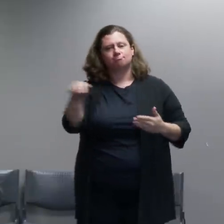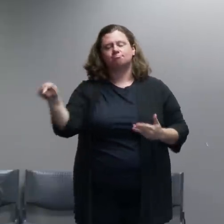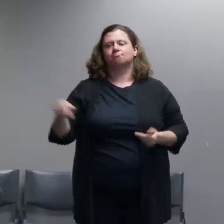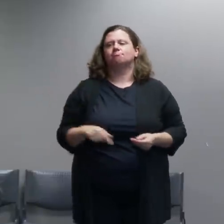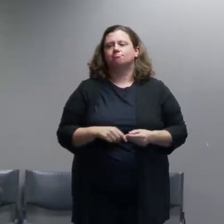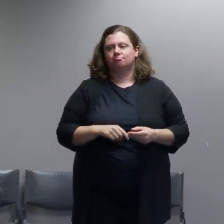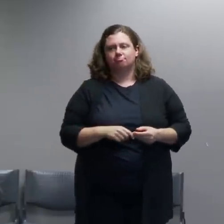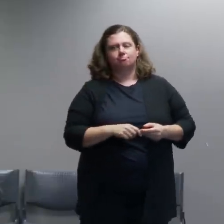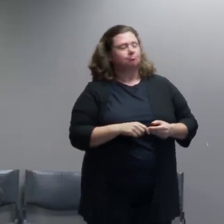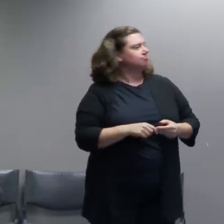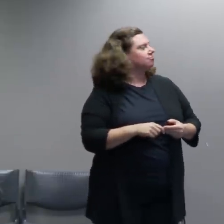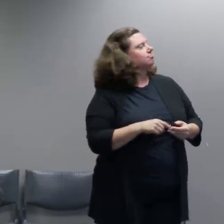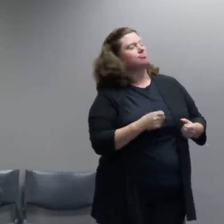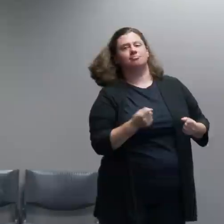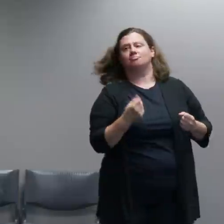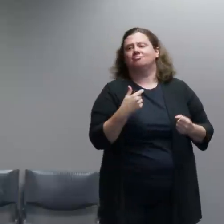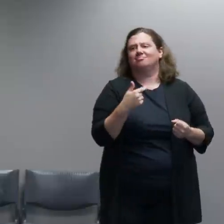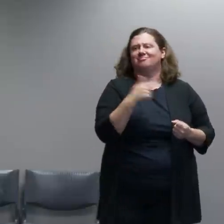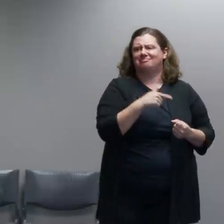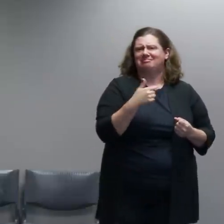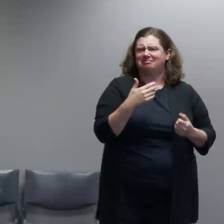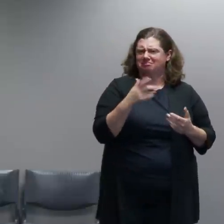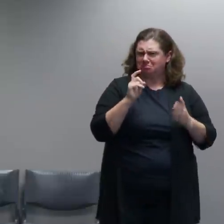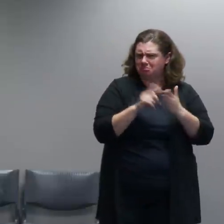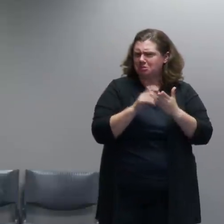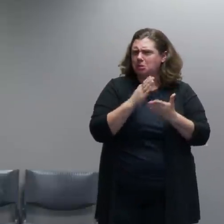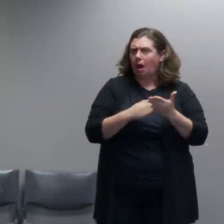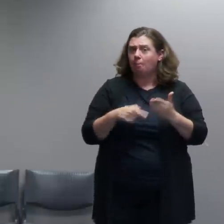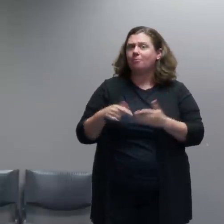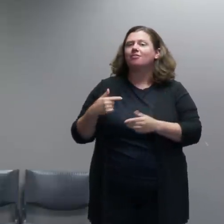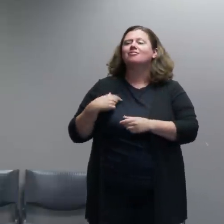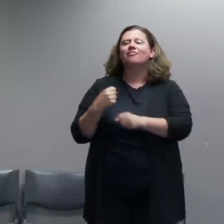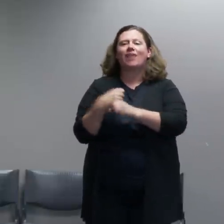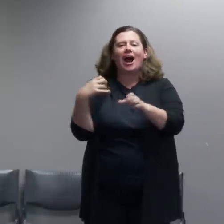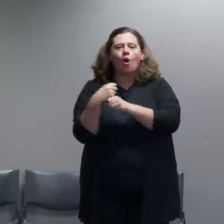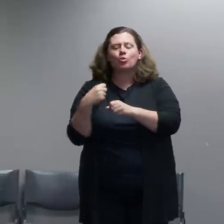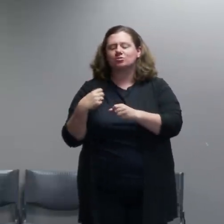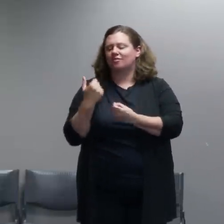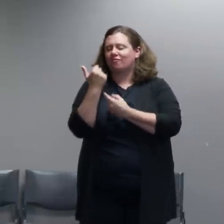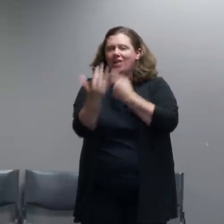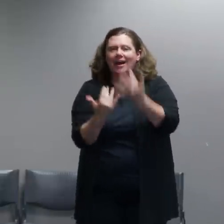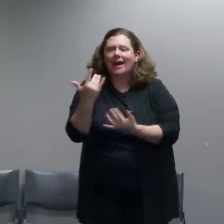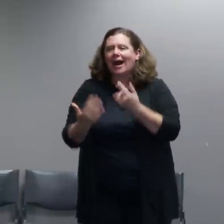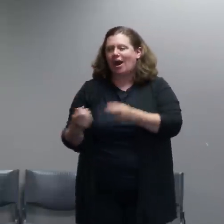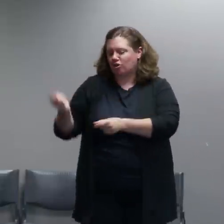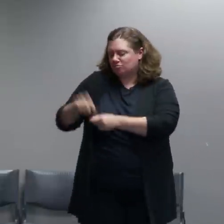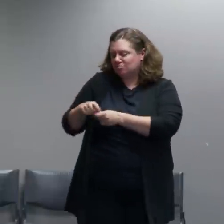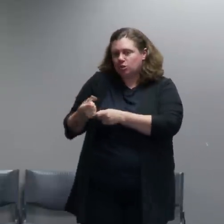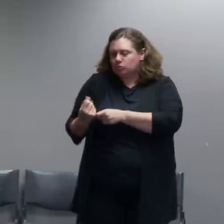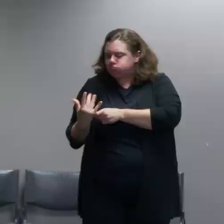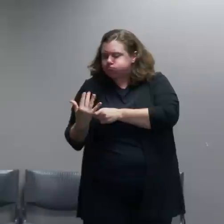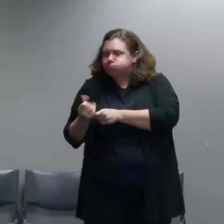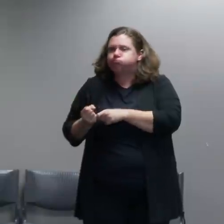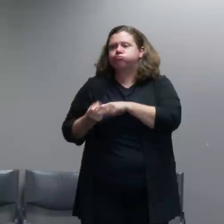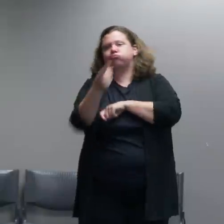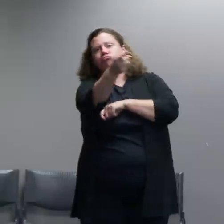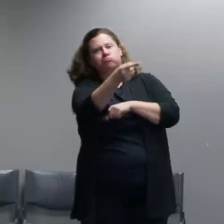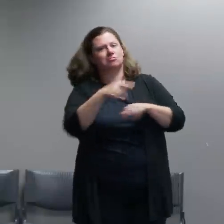cached outside some of these events and experienced a few of those and then just a lot of